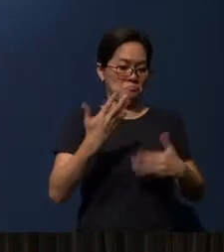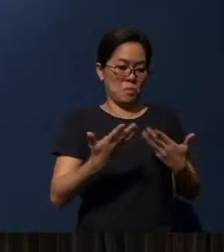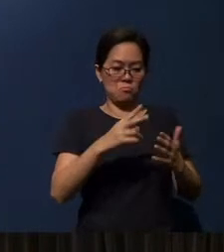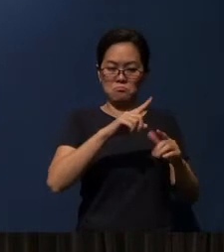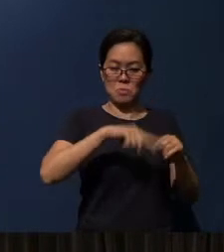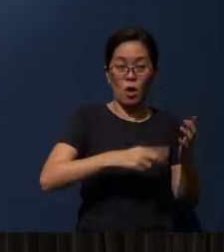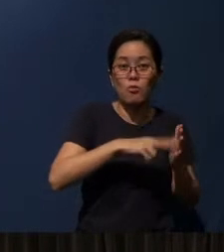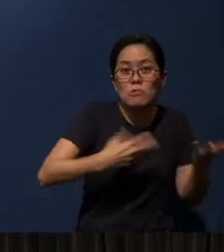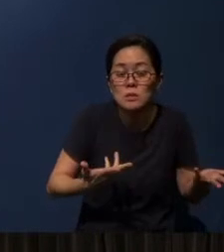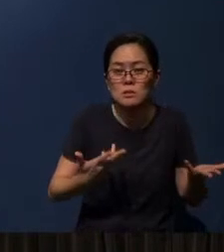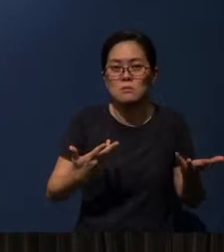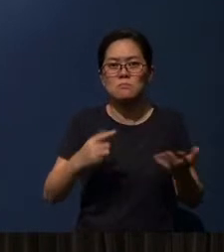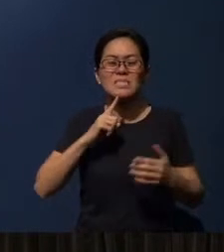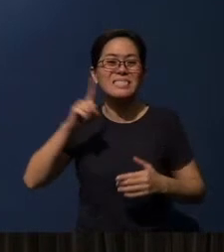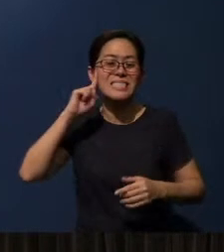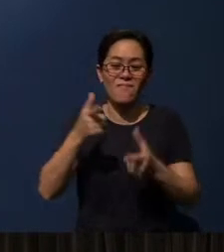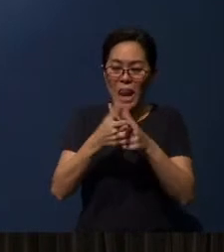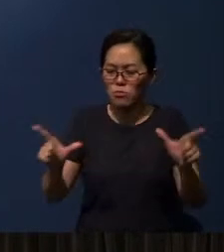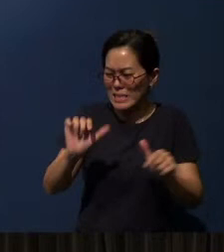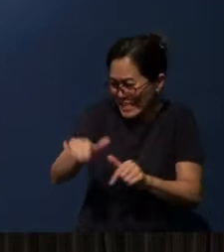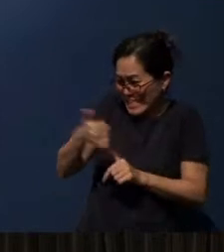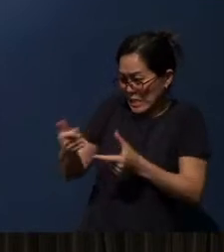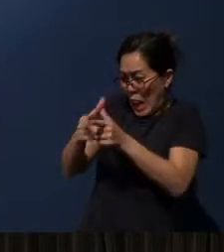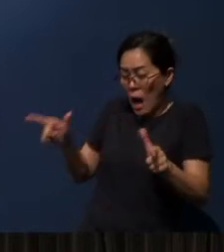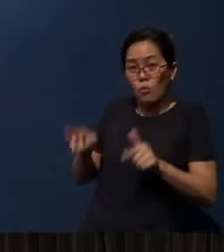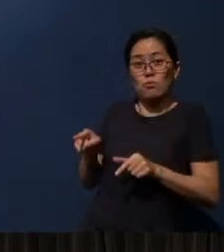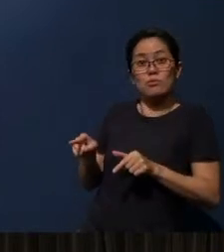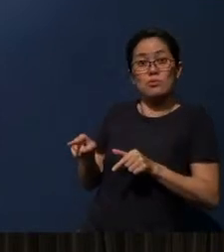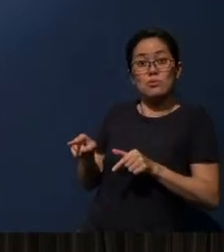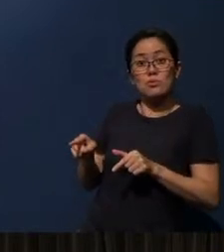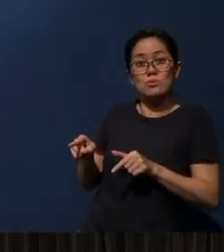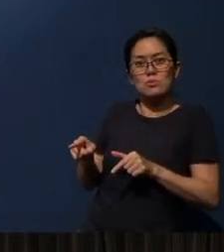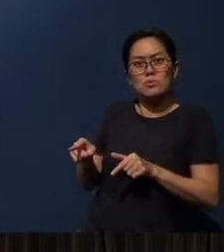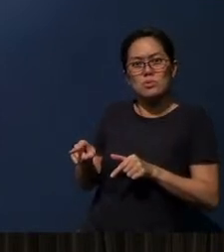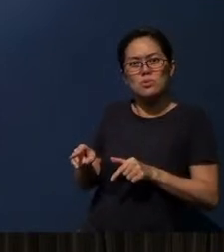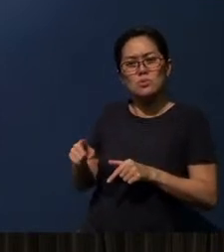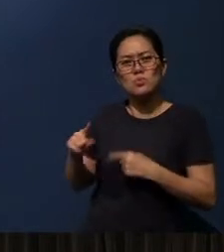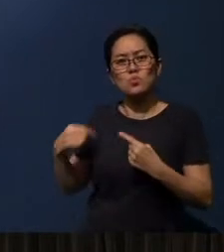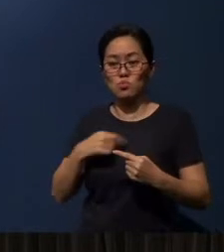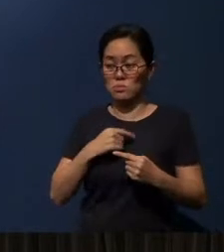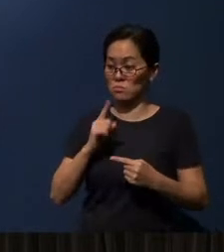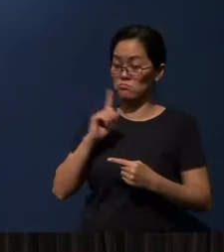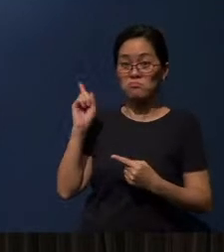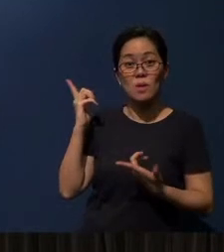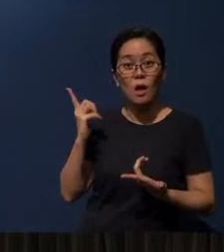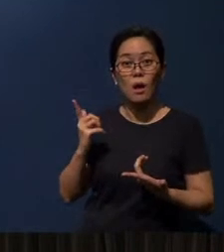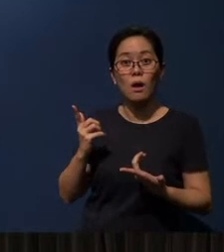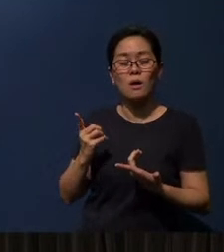(Signed languages are) actually another language that we're talking about here, that in a sense